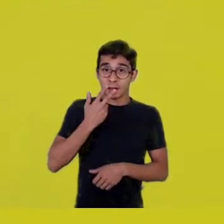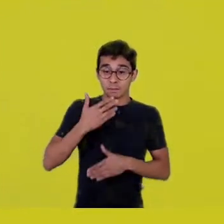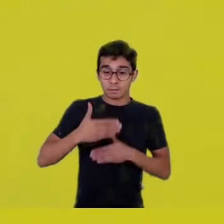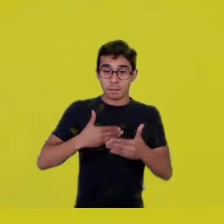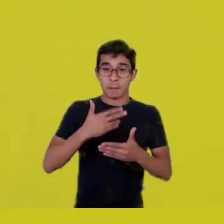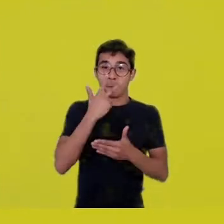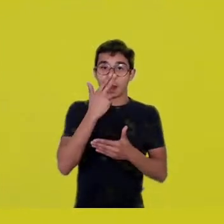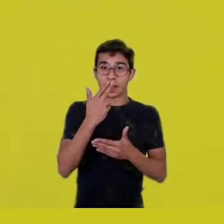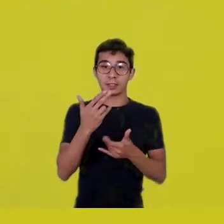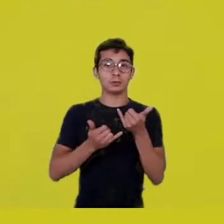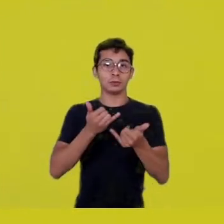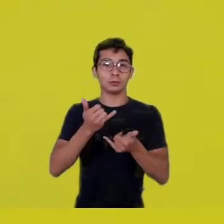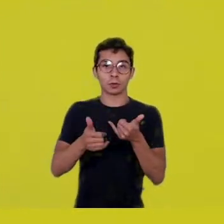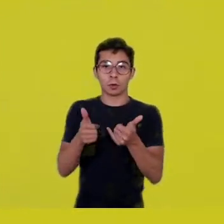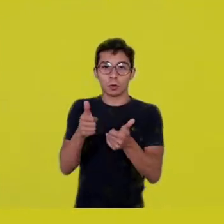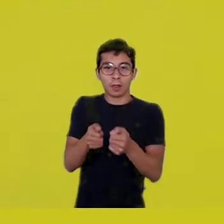a computer game.